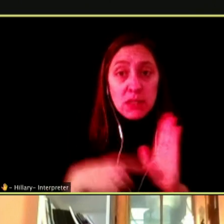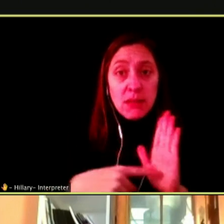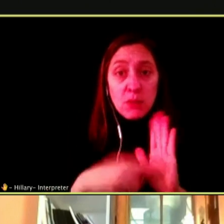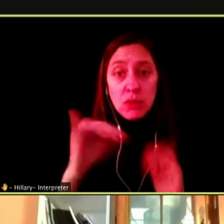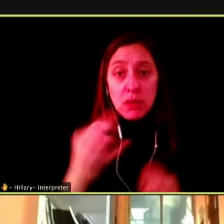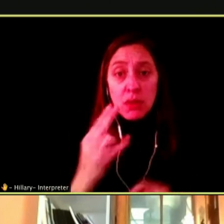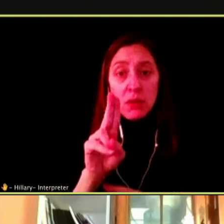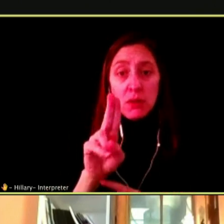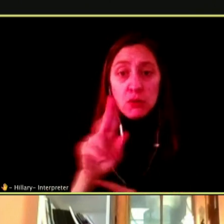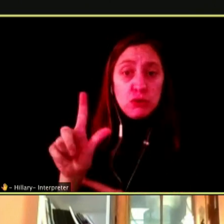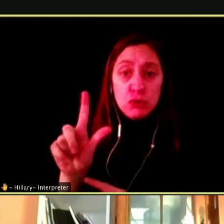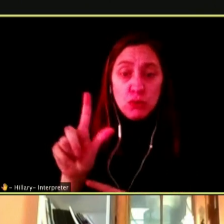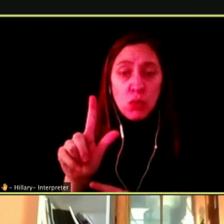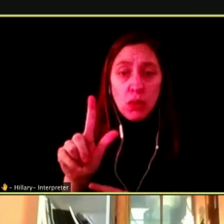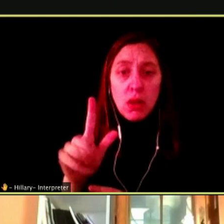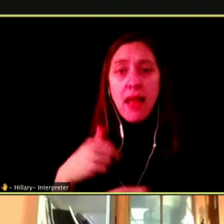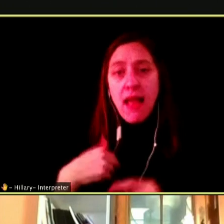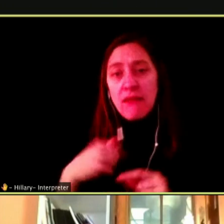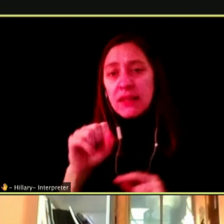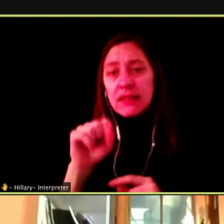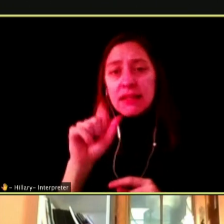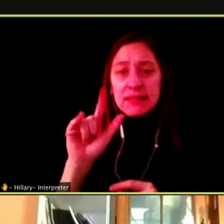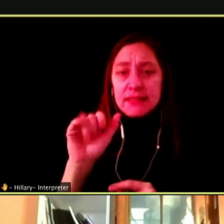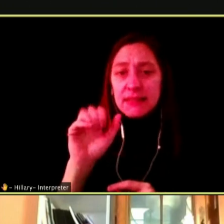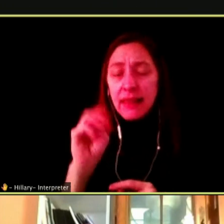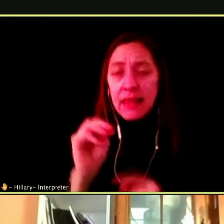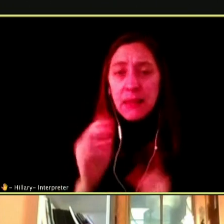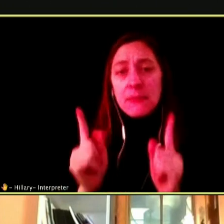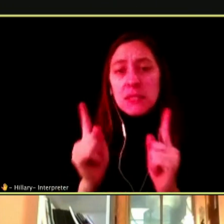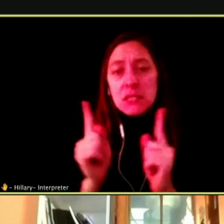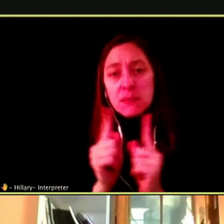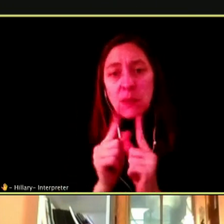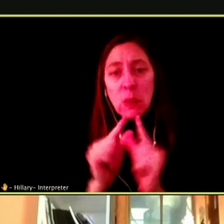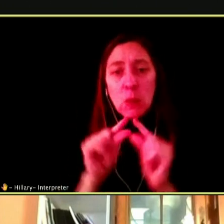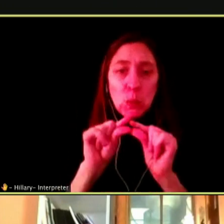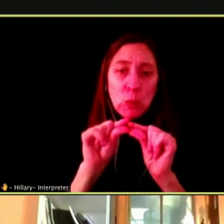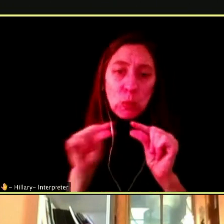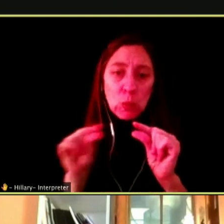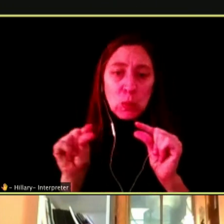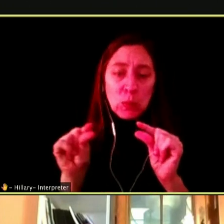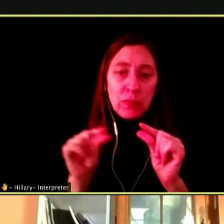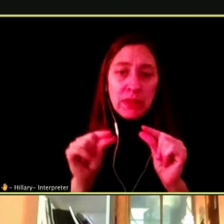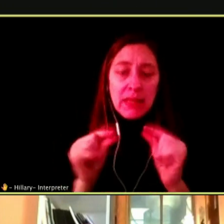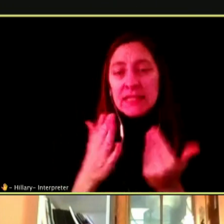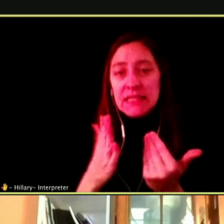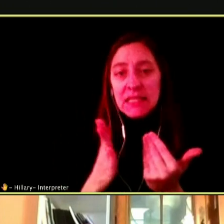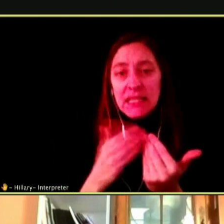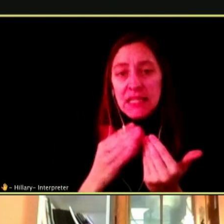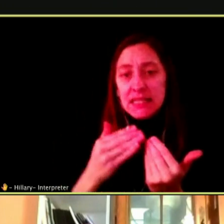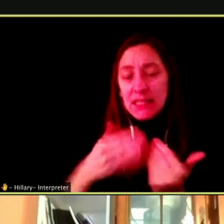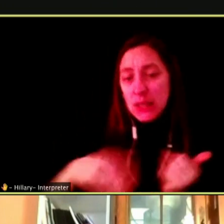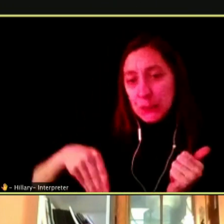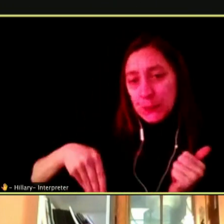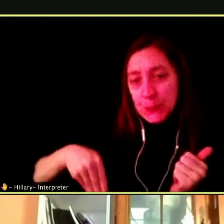HAVE THAT SMALL EXTERIOR THAT YOU CAN SLIP INTO YOUR POCKET AND LOOKS LIKE A FLASH DRIVE